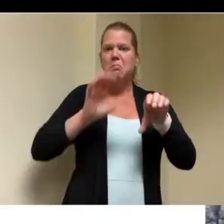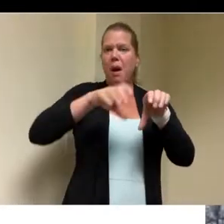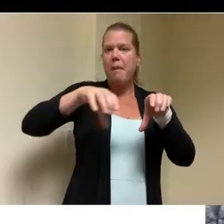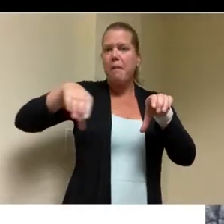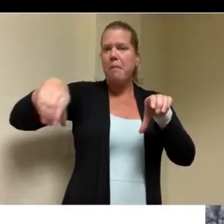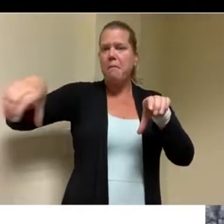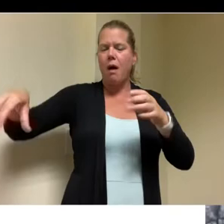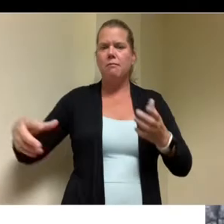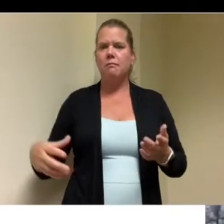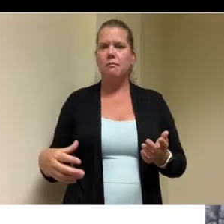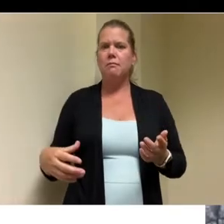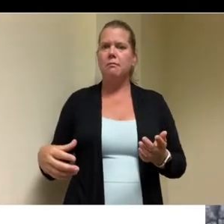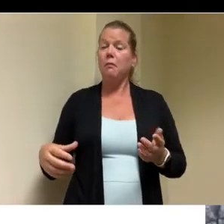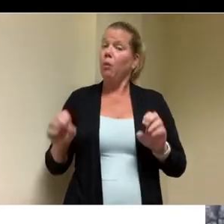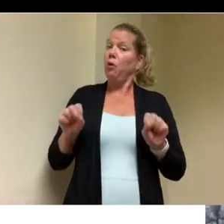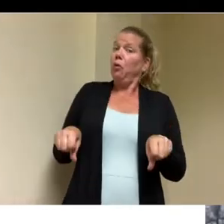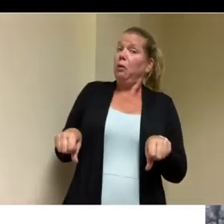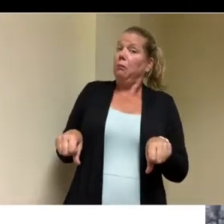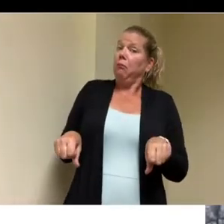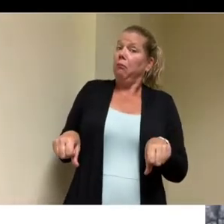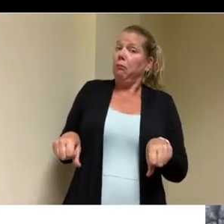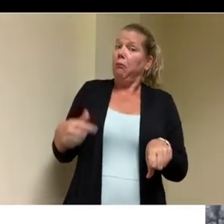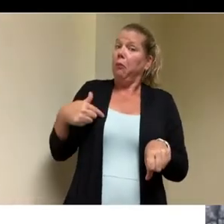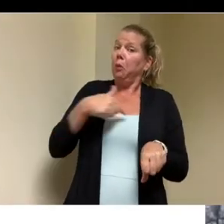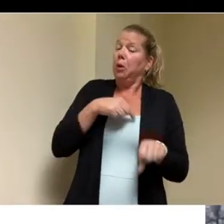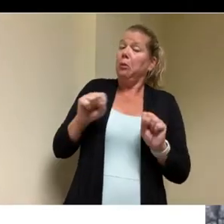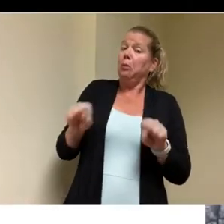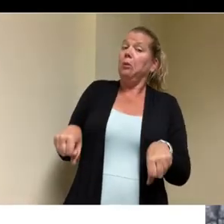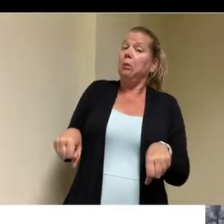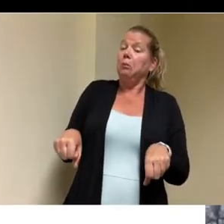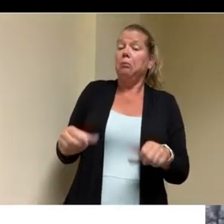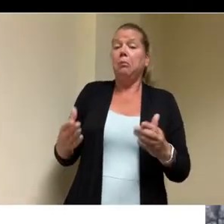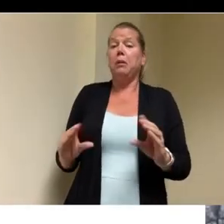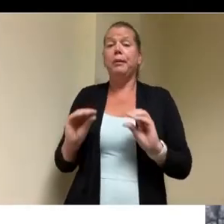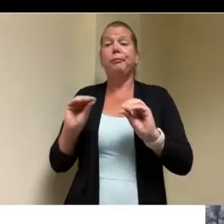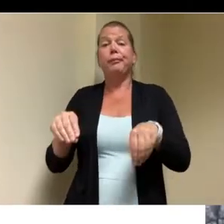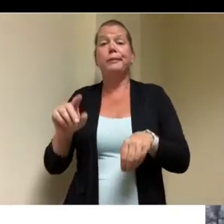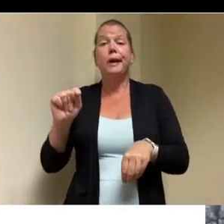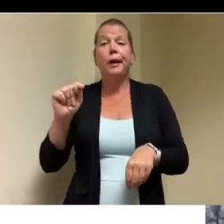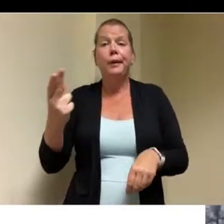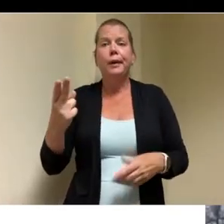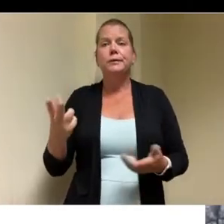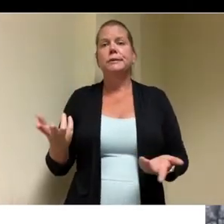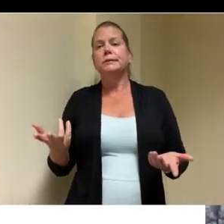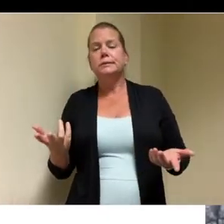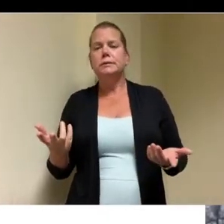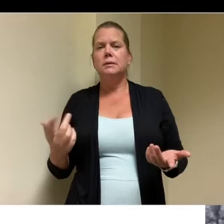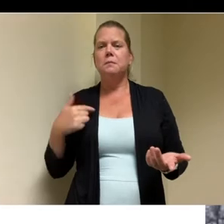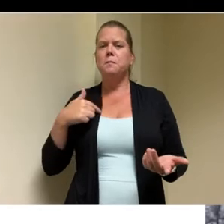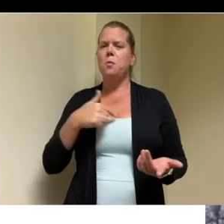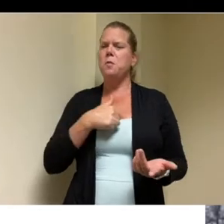even be something bigger like townhouses or something like that but we thought it was a perfect site for for